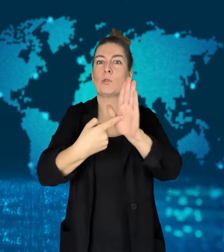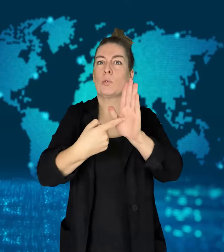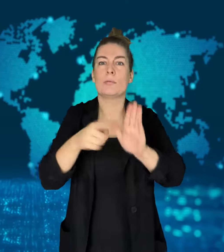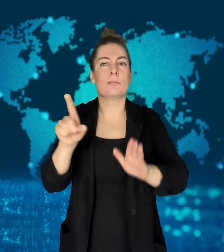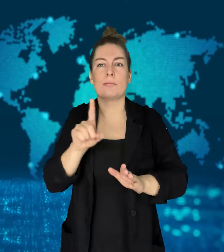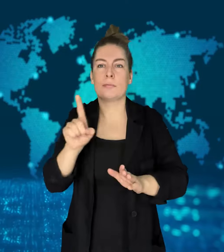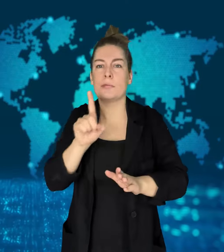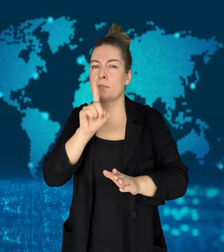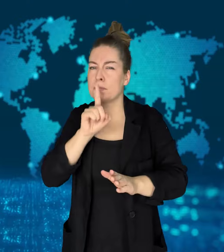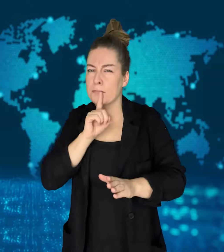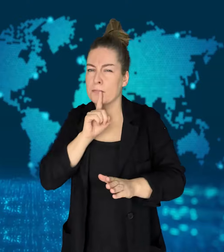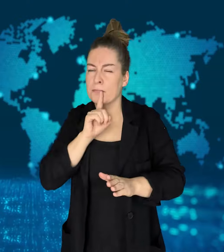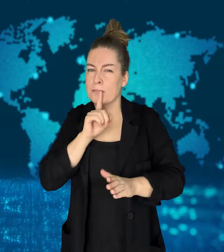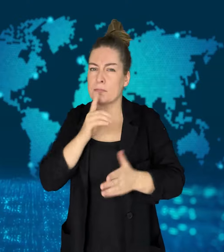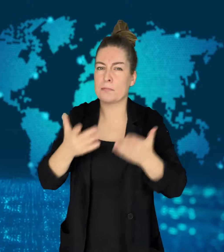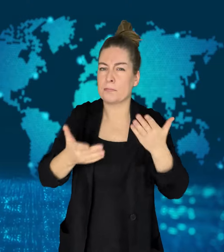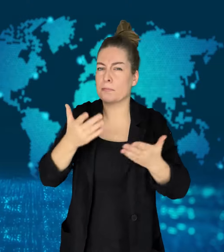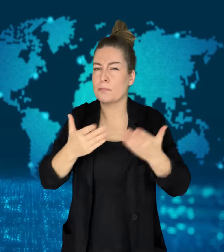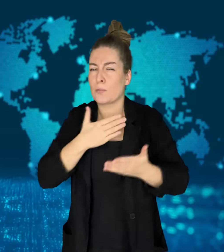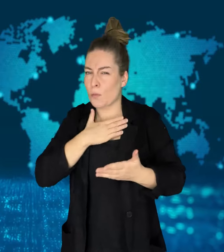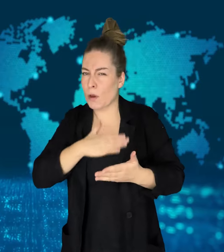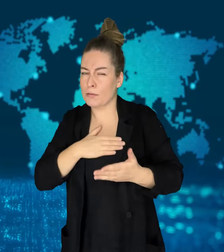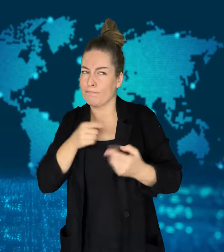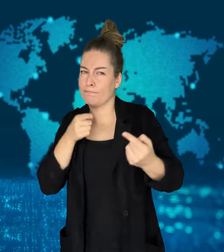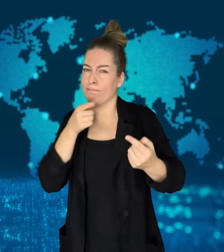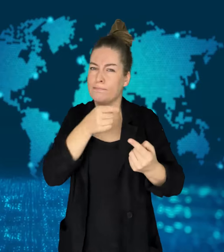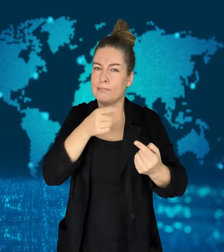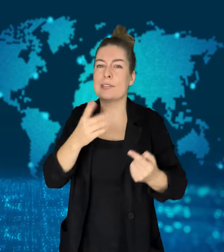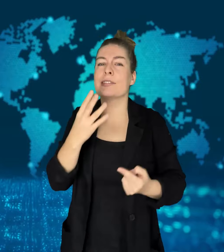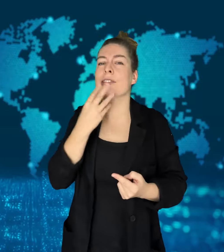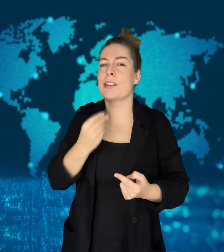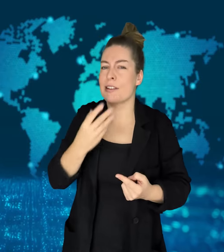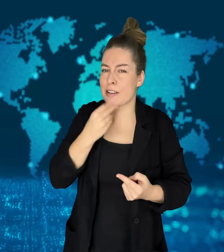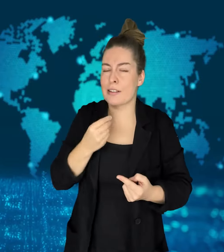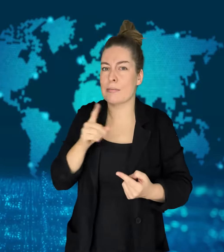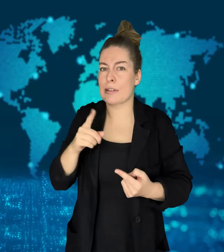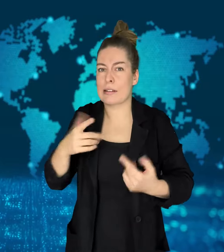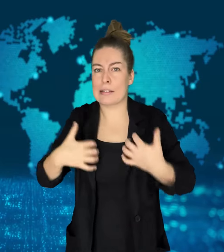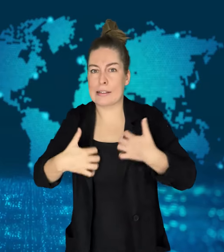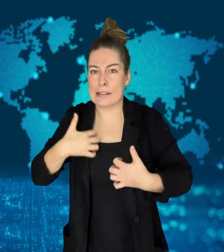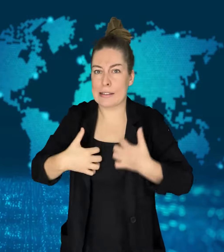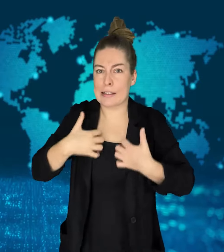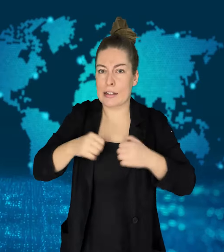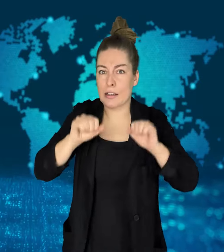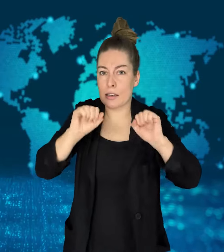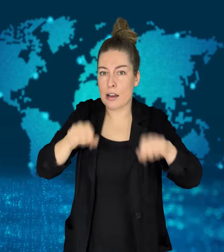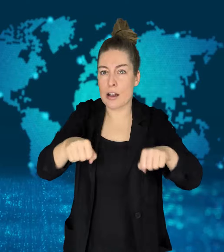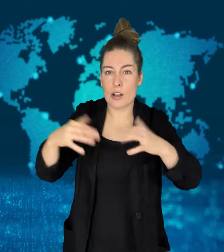attack Israel, but there is fear of a wider war.